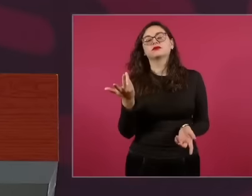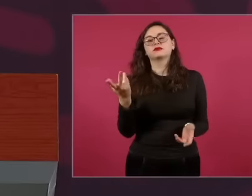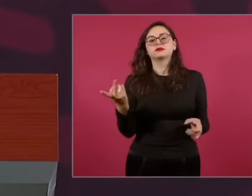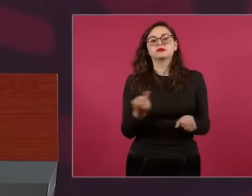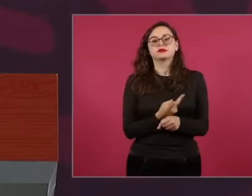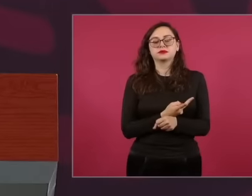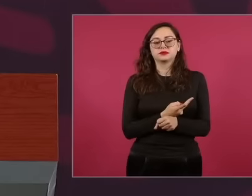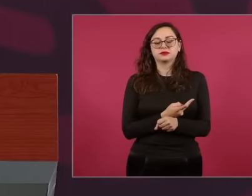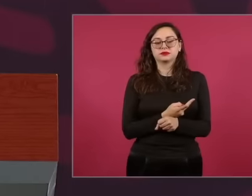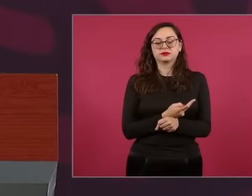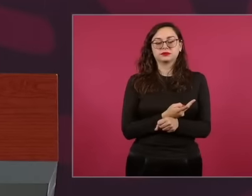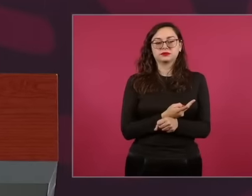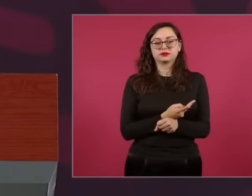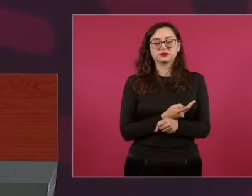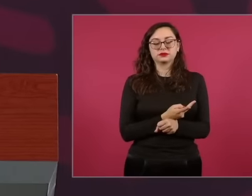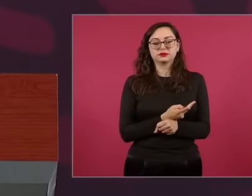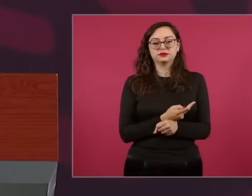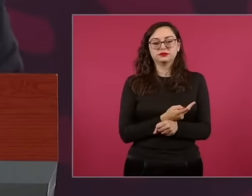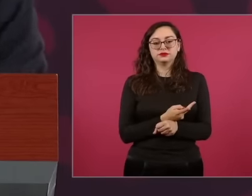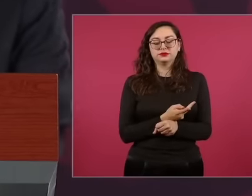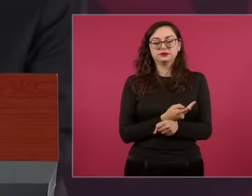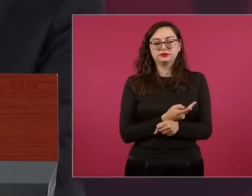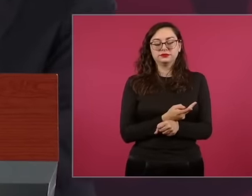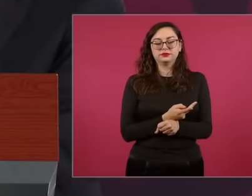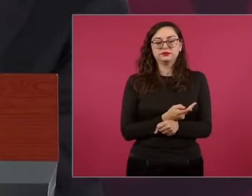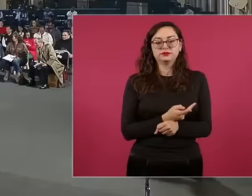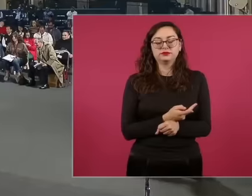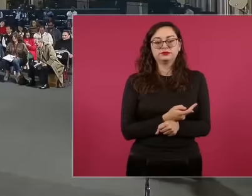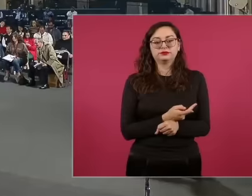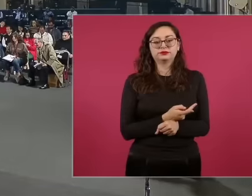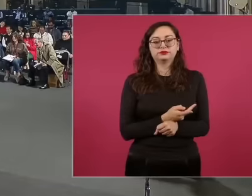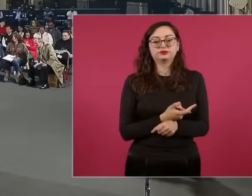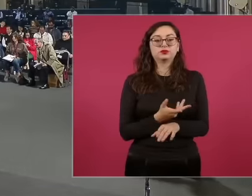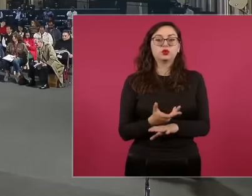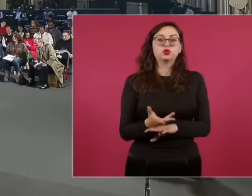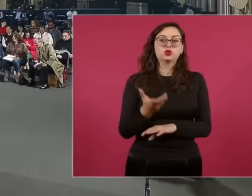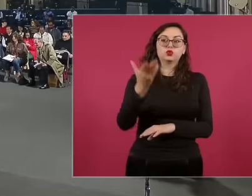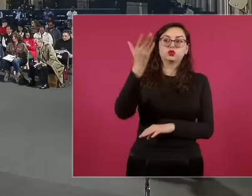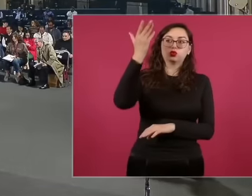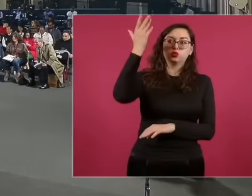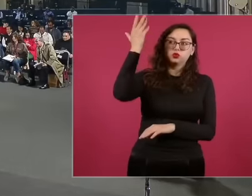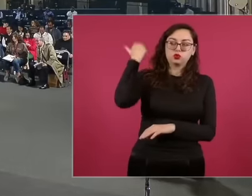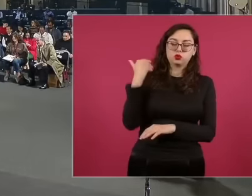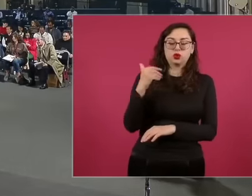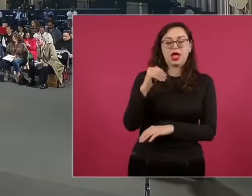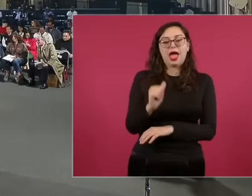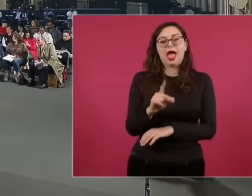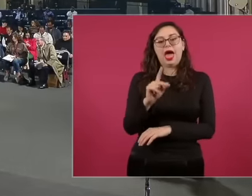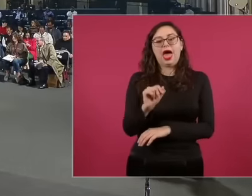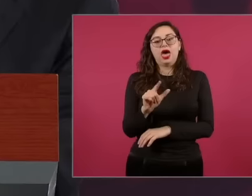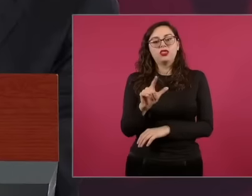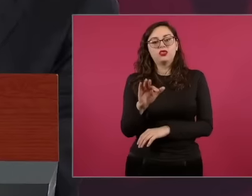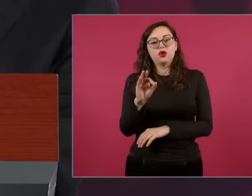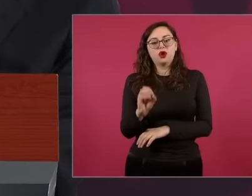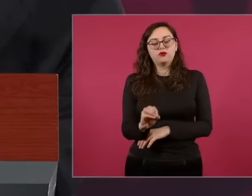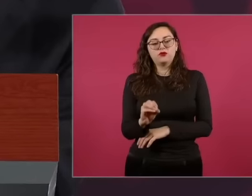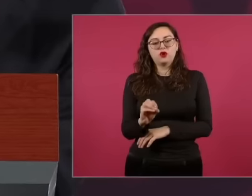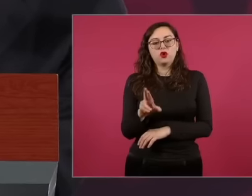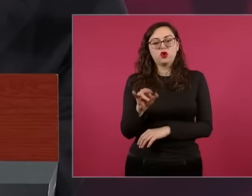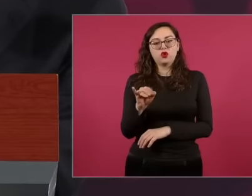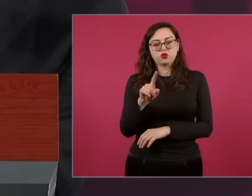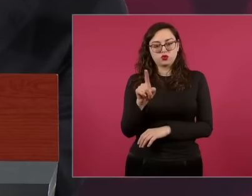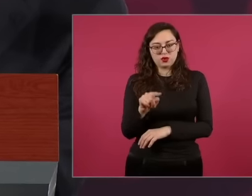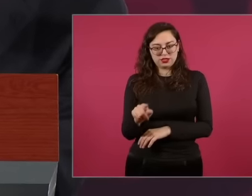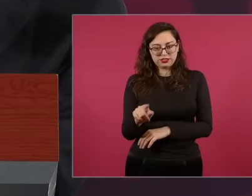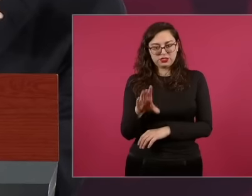Miguel de Don Adolfo Ruiz Cortínez had a friend who played dominoes with him on the weekends